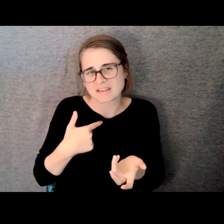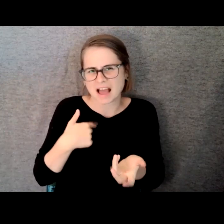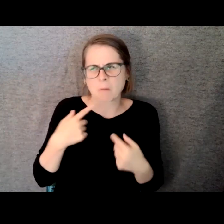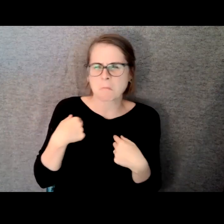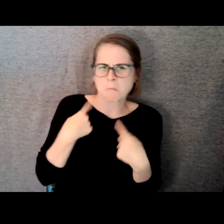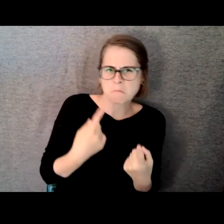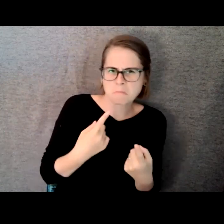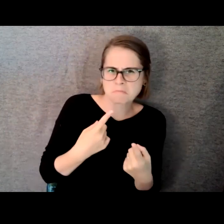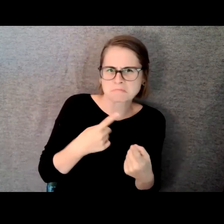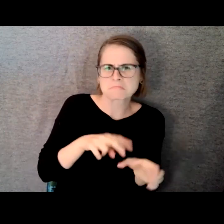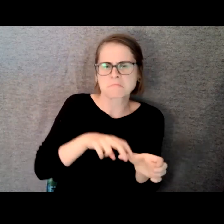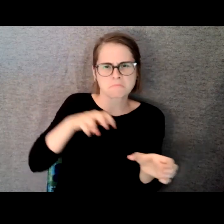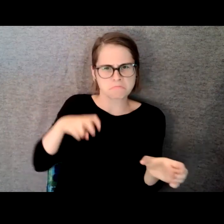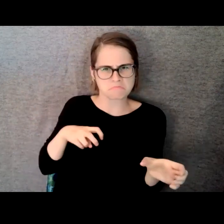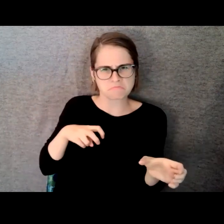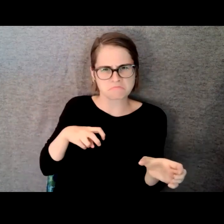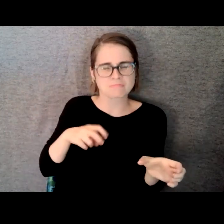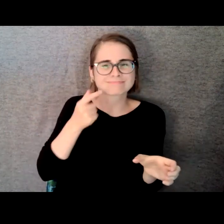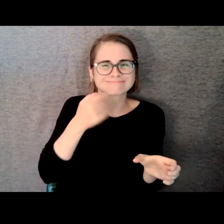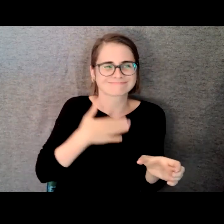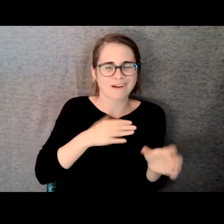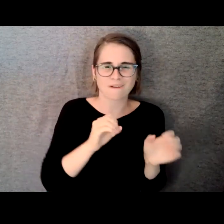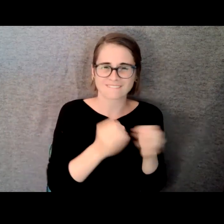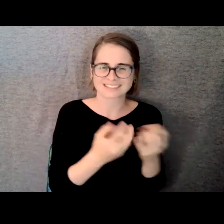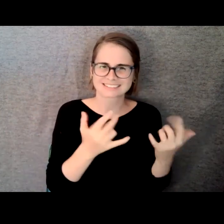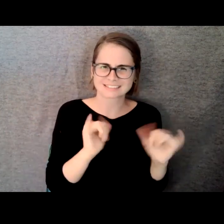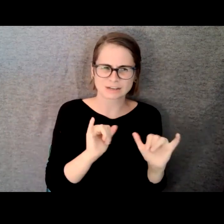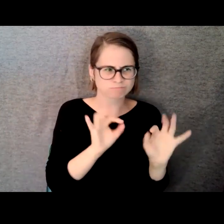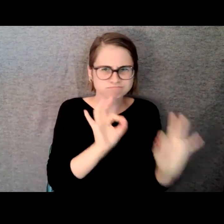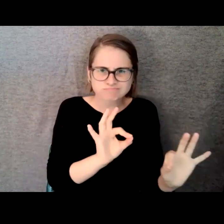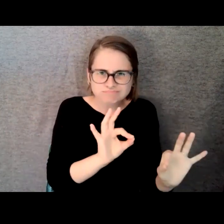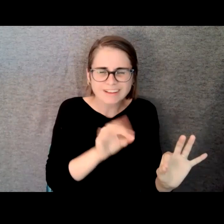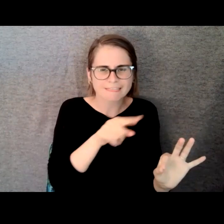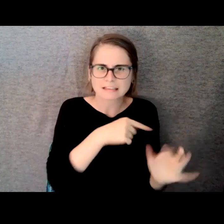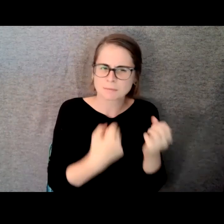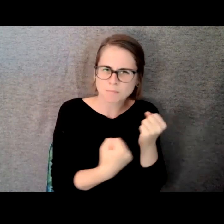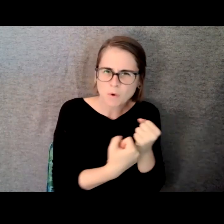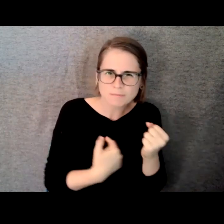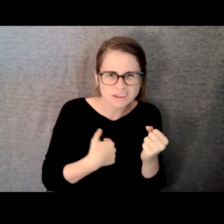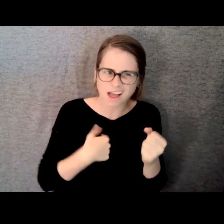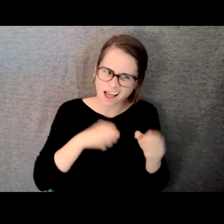on good terms and they were always super supportive of what I was trying to do so at this point